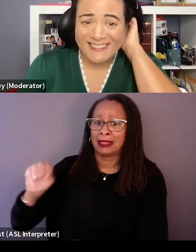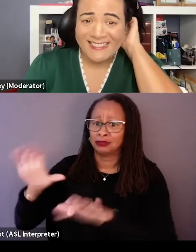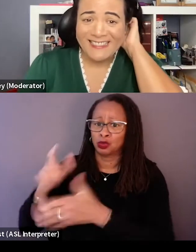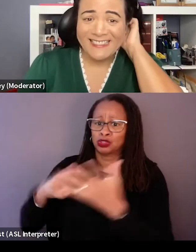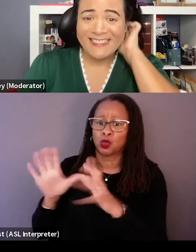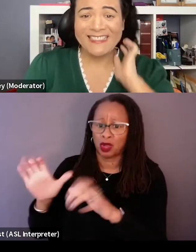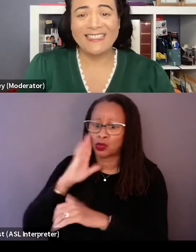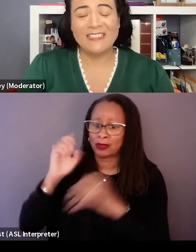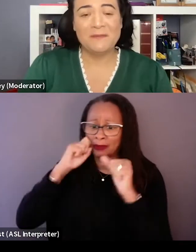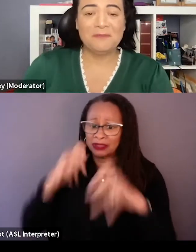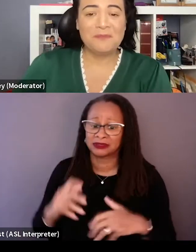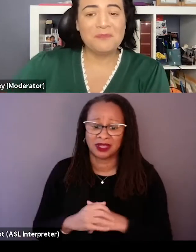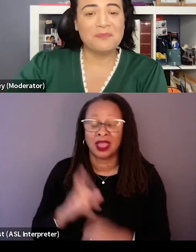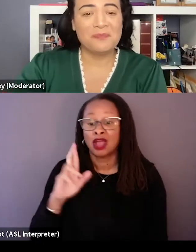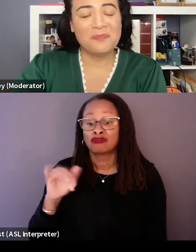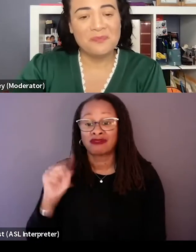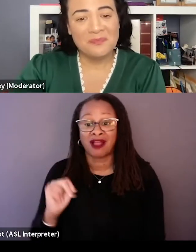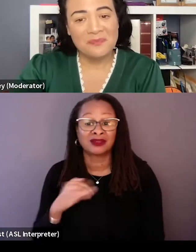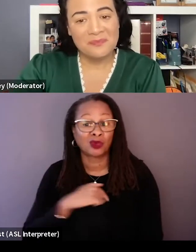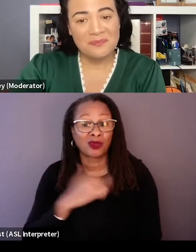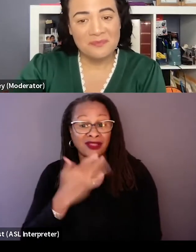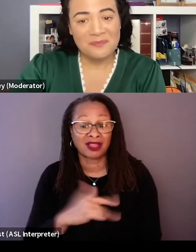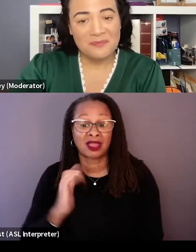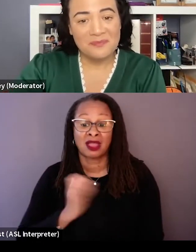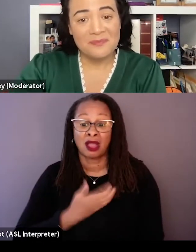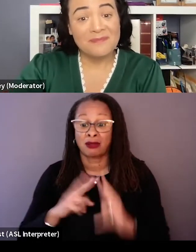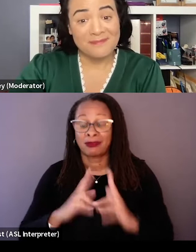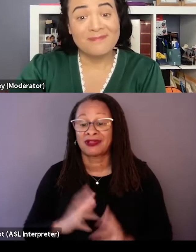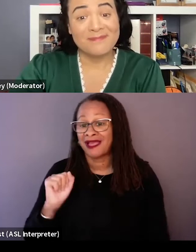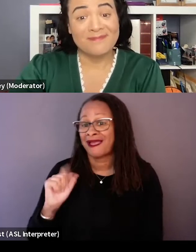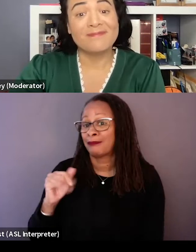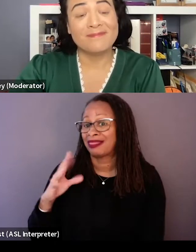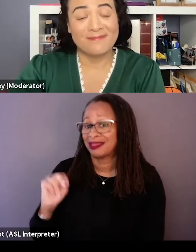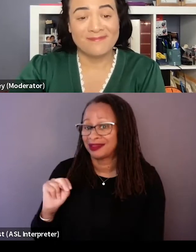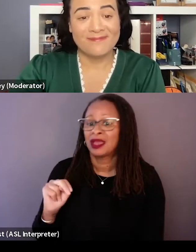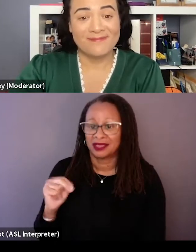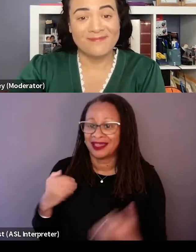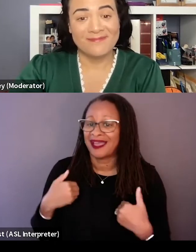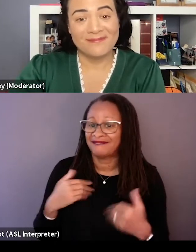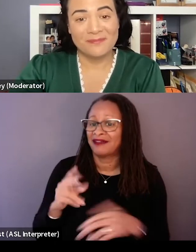It was, I mean we were lucky that our partners were Amblin and they deal with visual effects all the time.